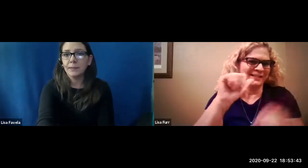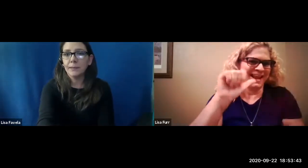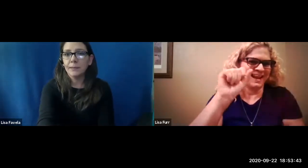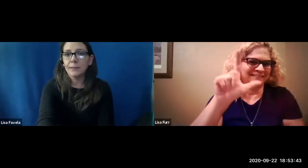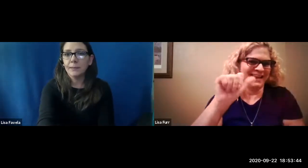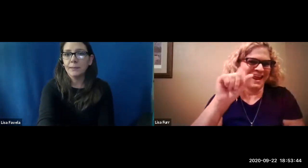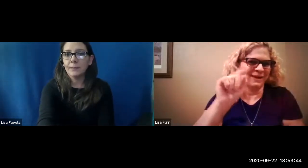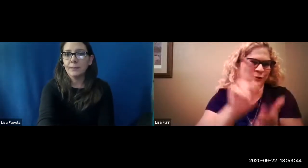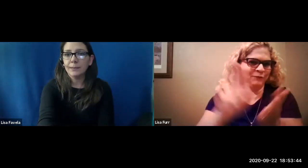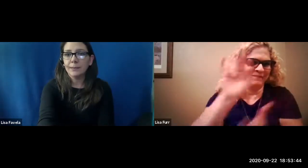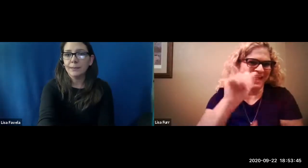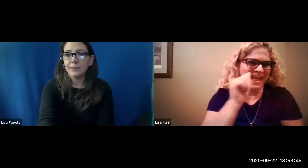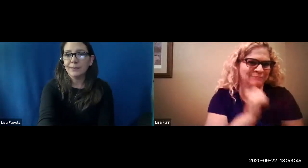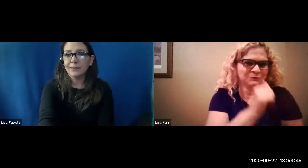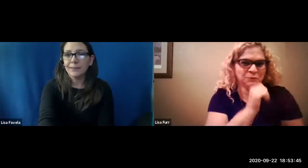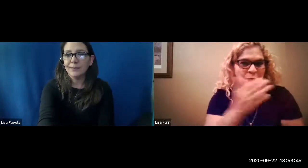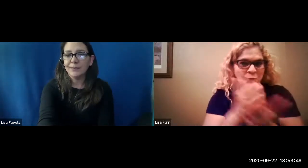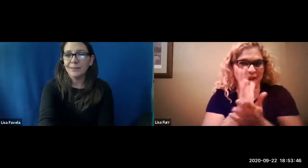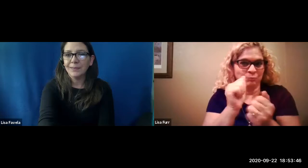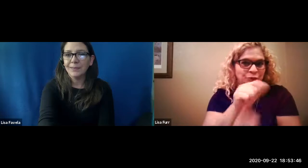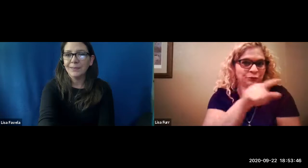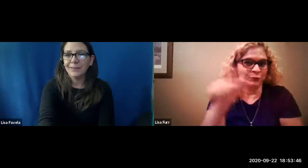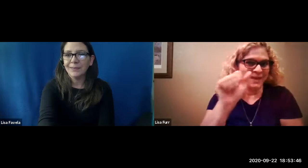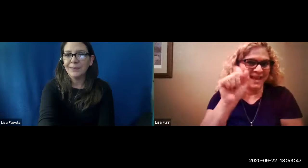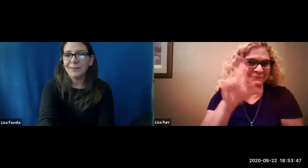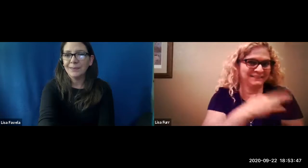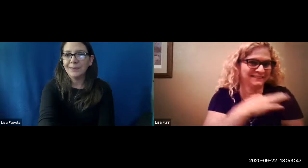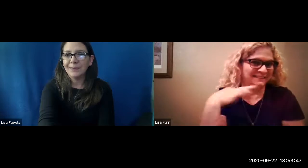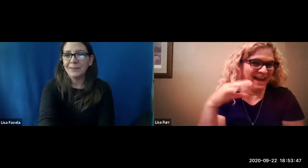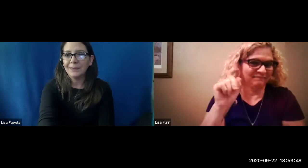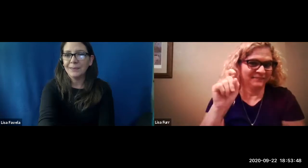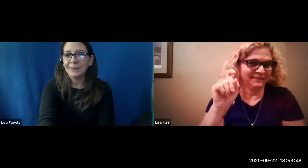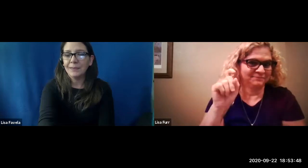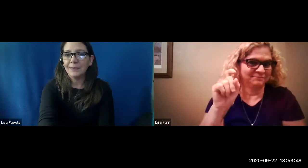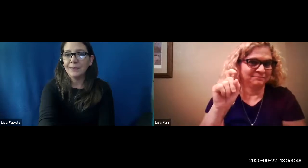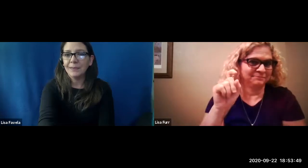and i actually teach asl at the university of arizona so is it okay with